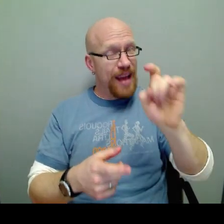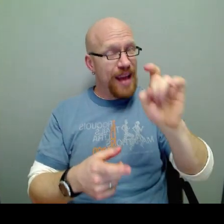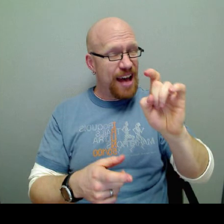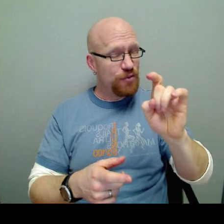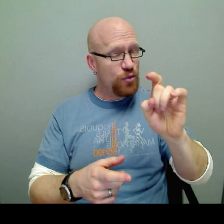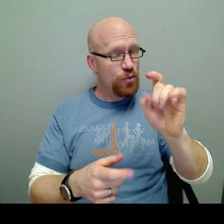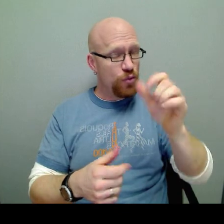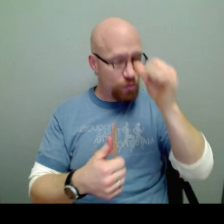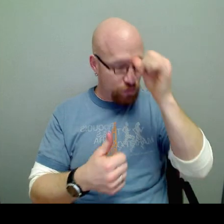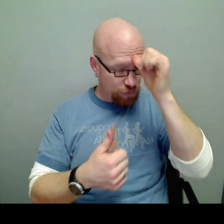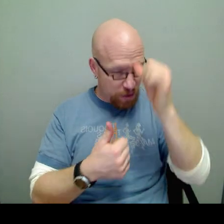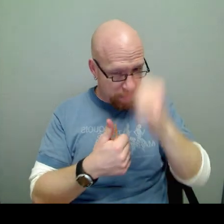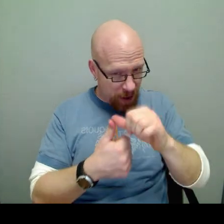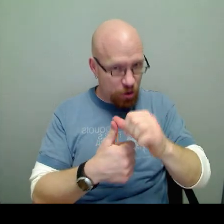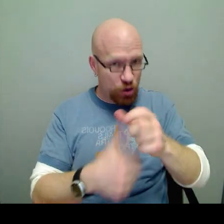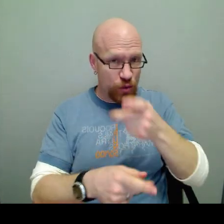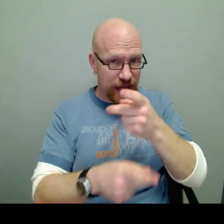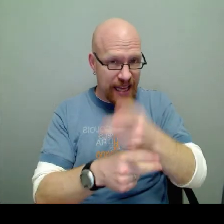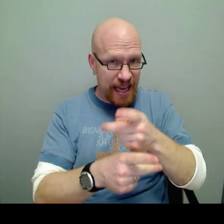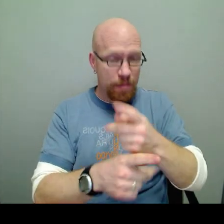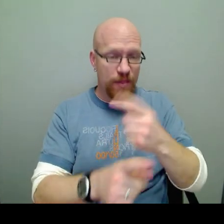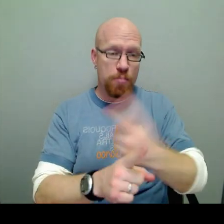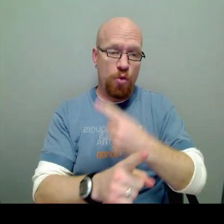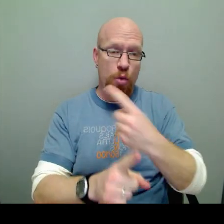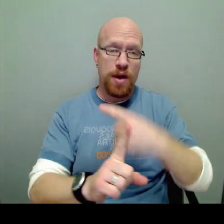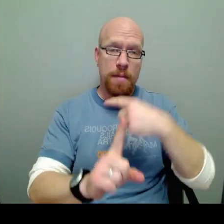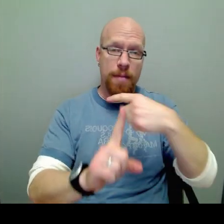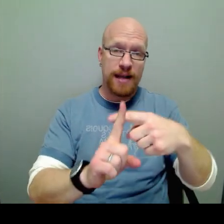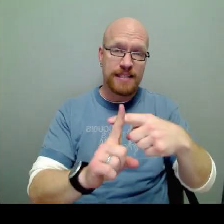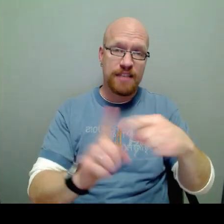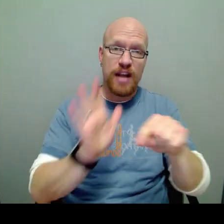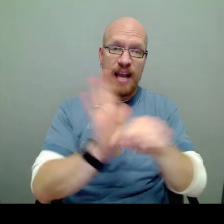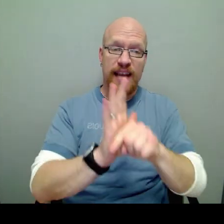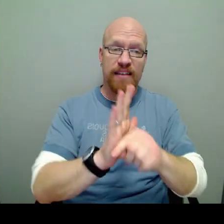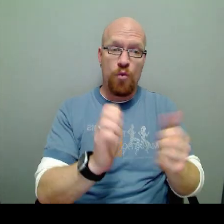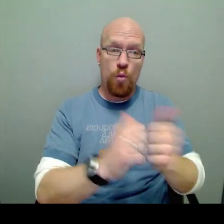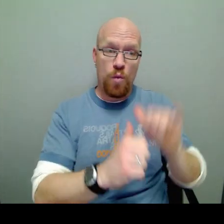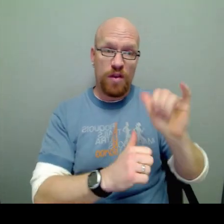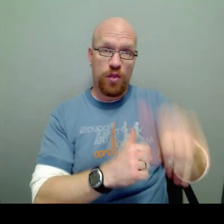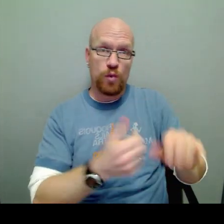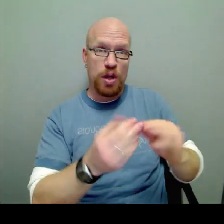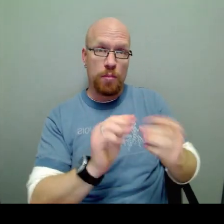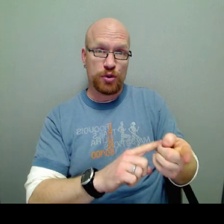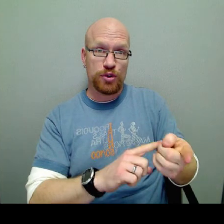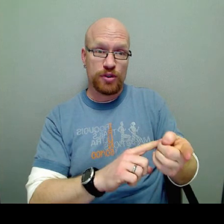You have to remember to keep the appropriate positive or negative with those numbers.